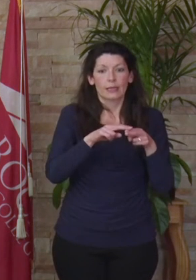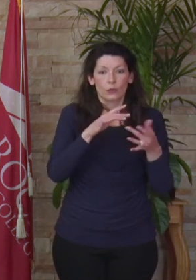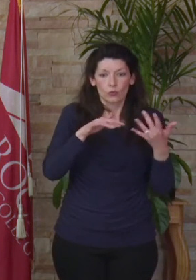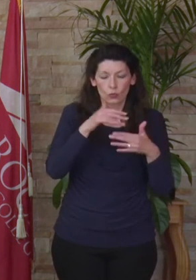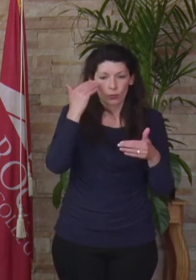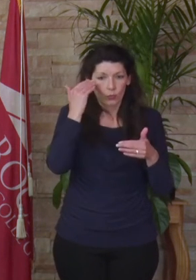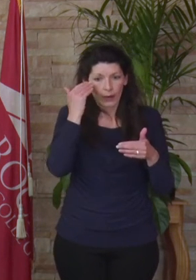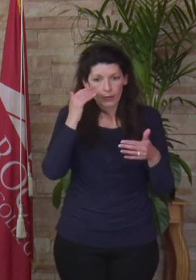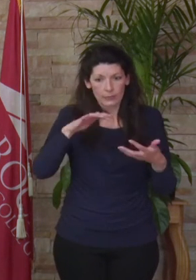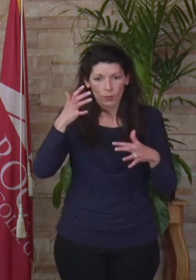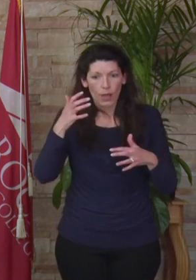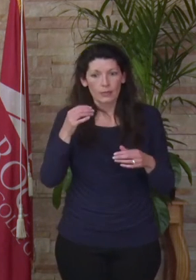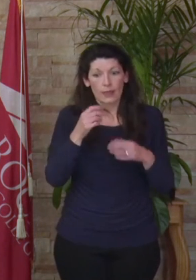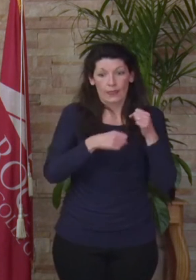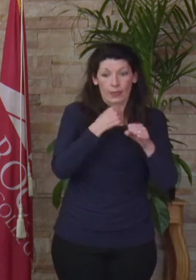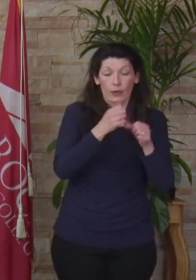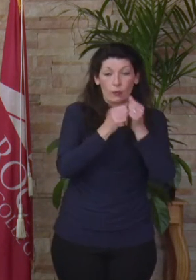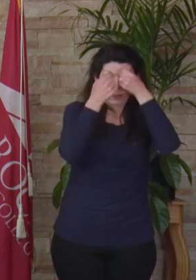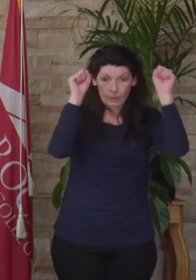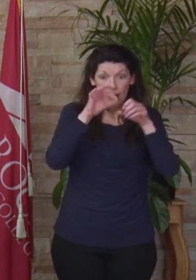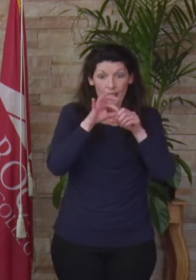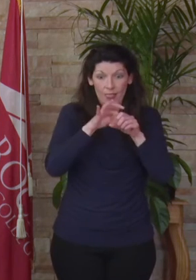a year in which we've had a presidential election unlike any in modern history.